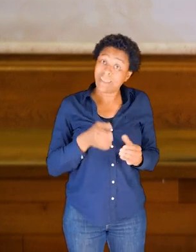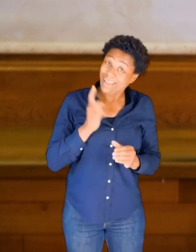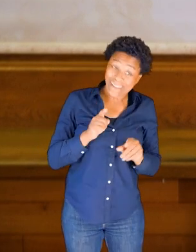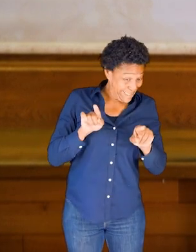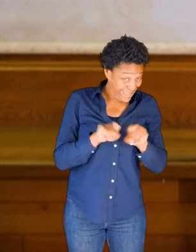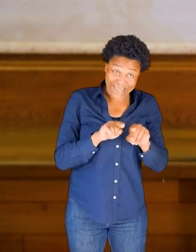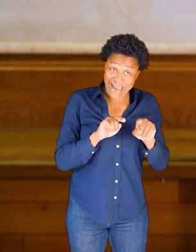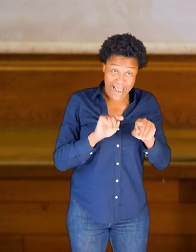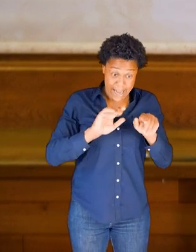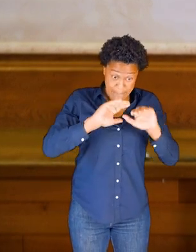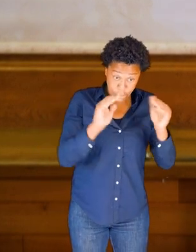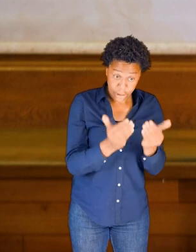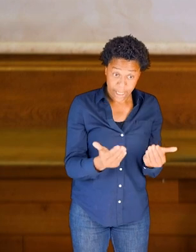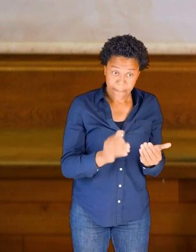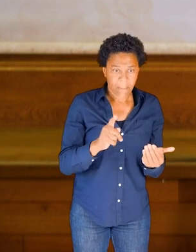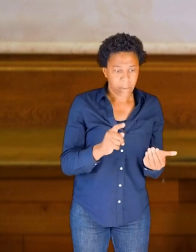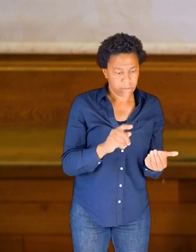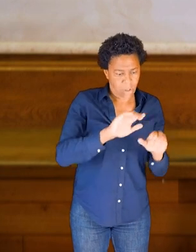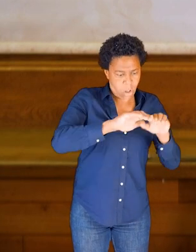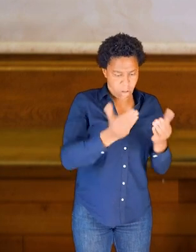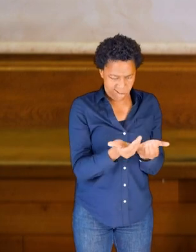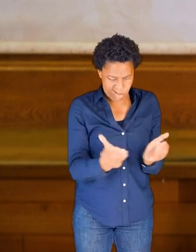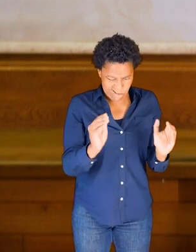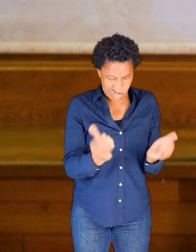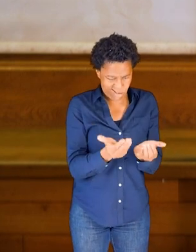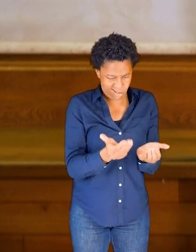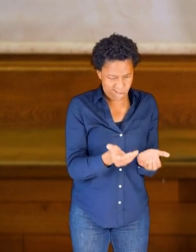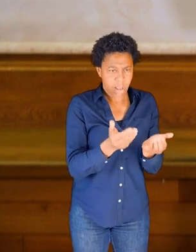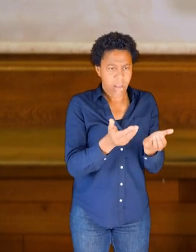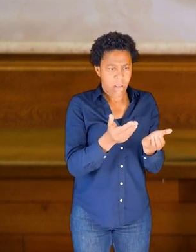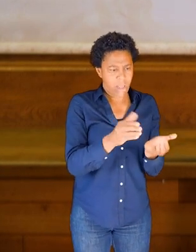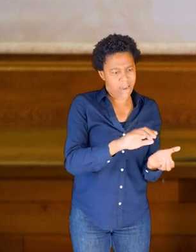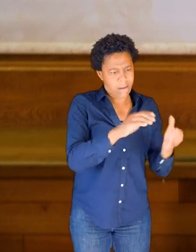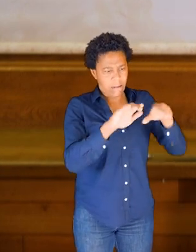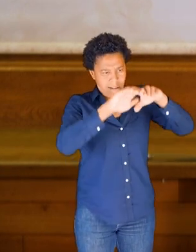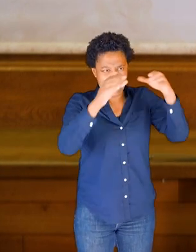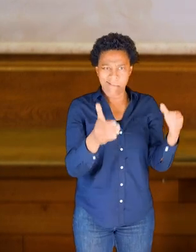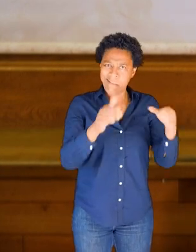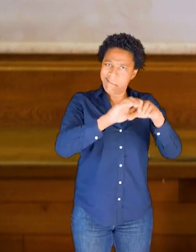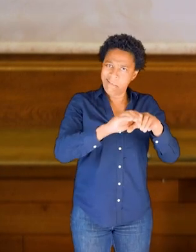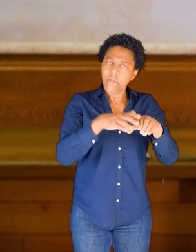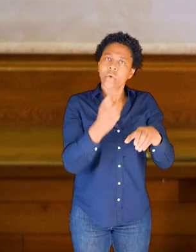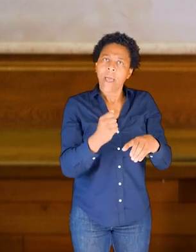Now this is the same shape, but just upside down. So we have a dome of the head and the roof of the mouth,